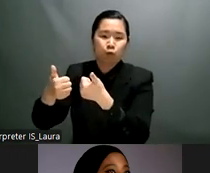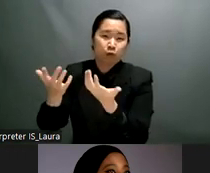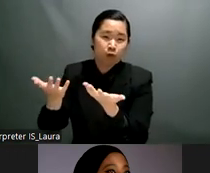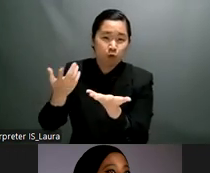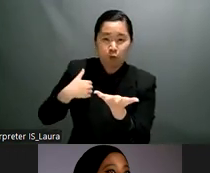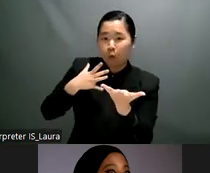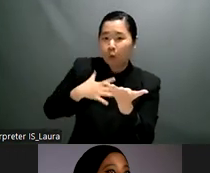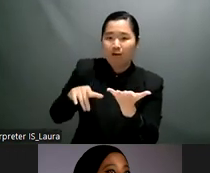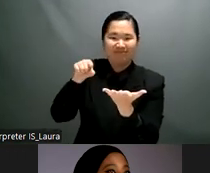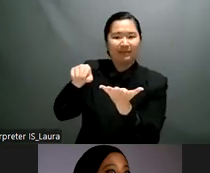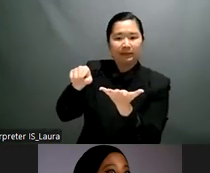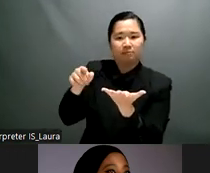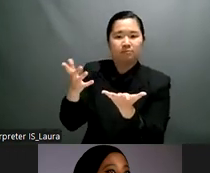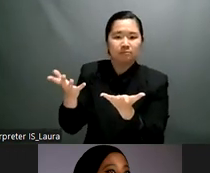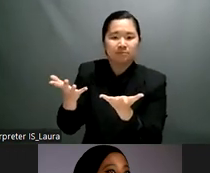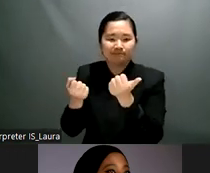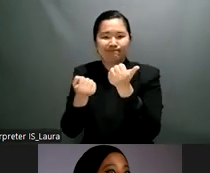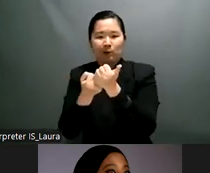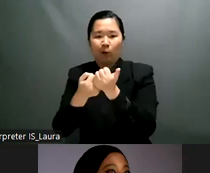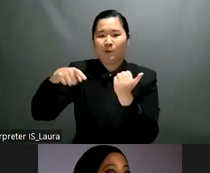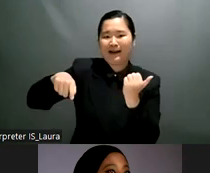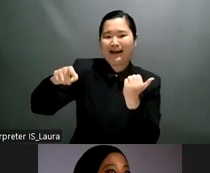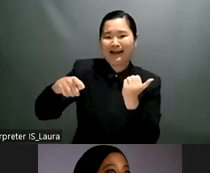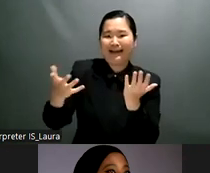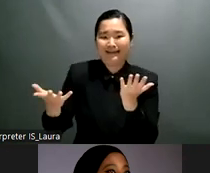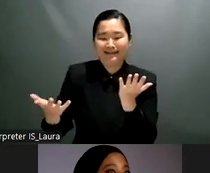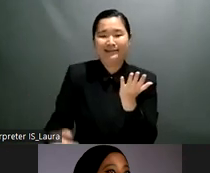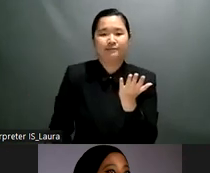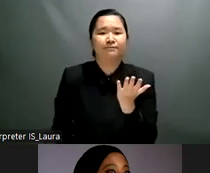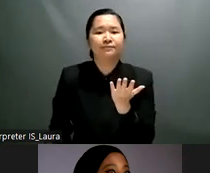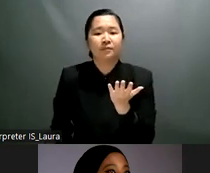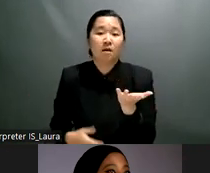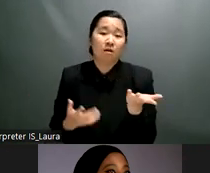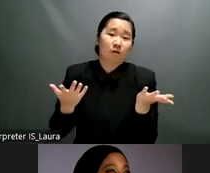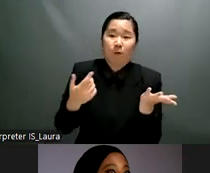thank you so much nadia i think uh we're also running out of time we're already quite late